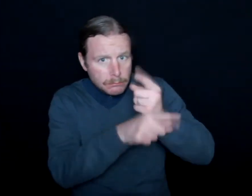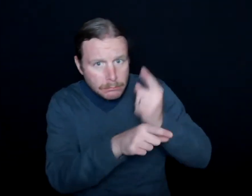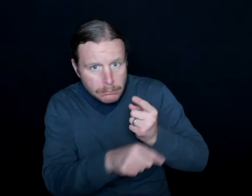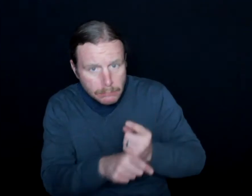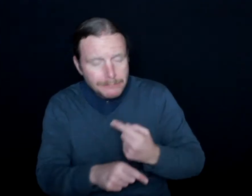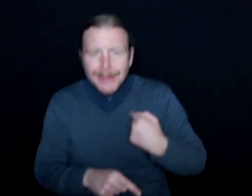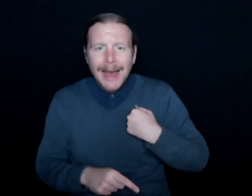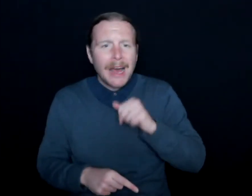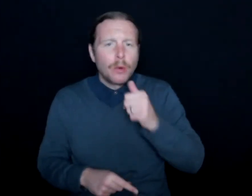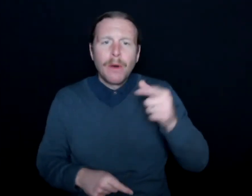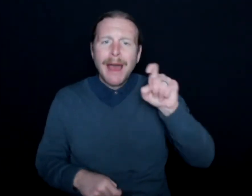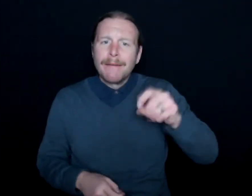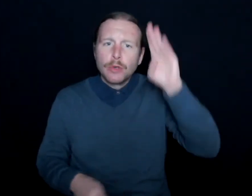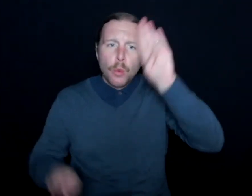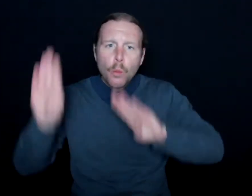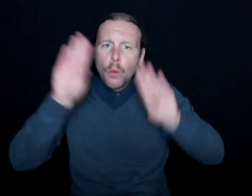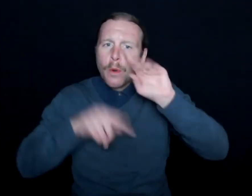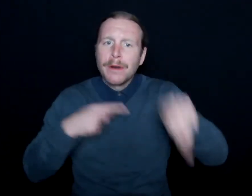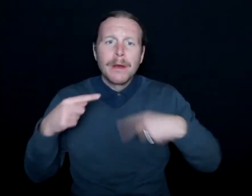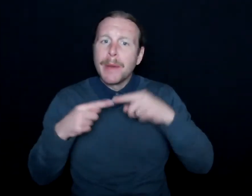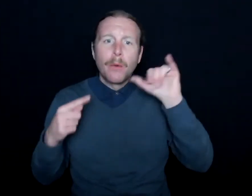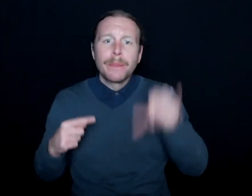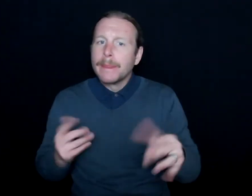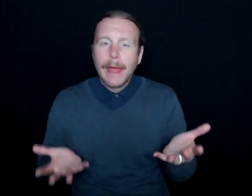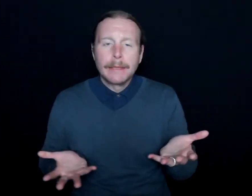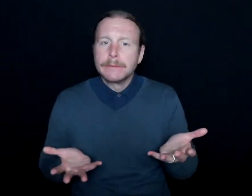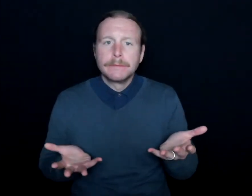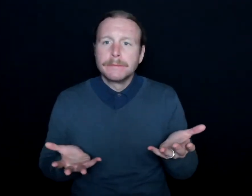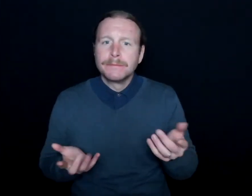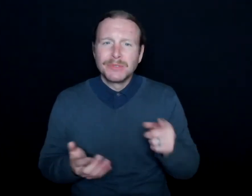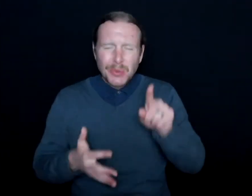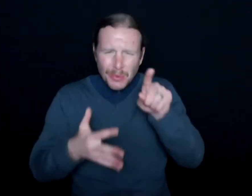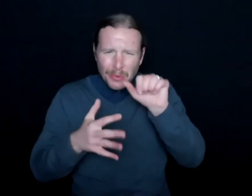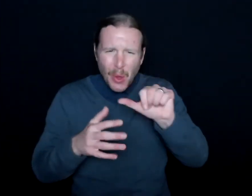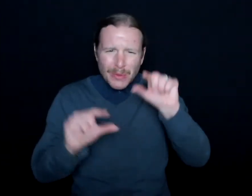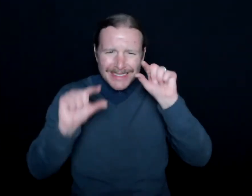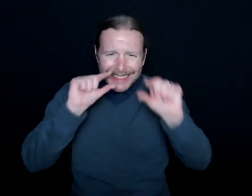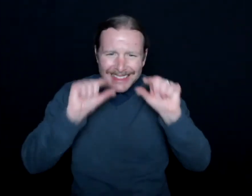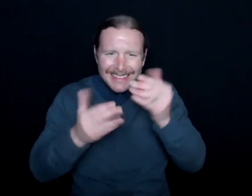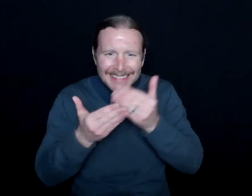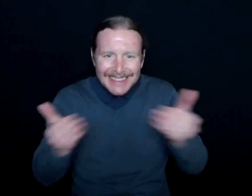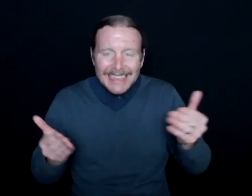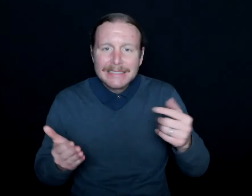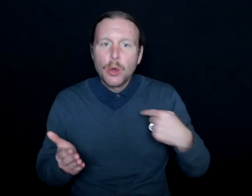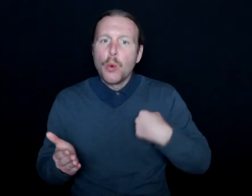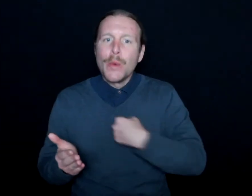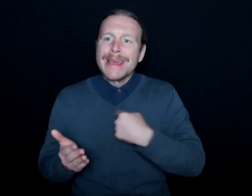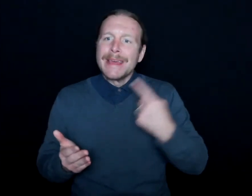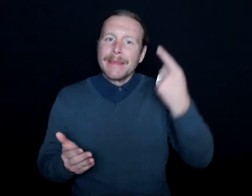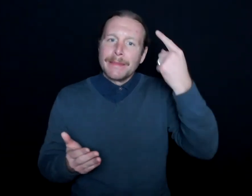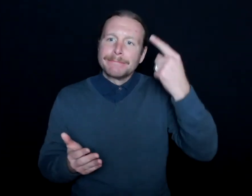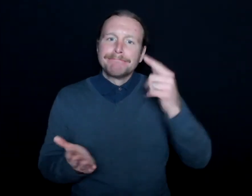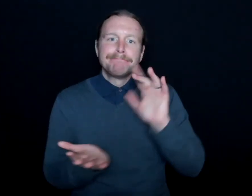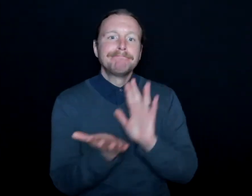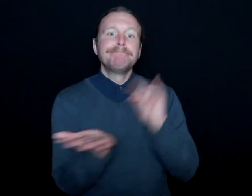Is their tone going to reflect my tone? All these sorts of nuances that I think that we take for granted on a regular basis--